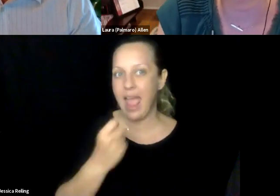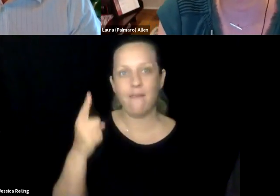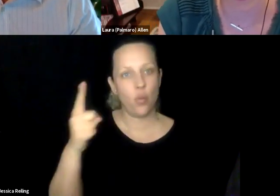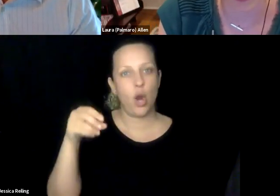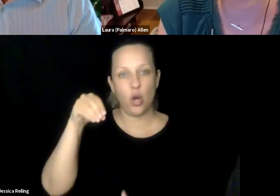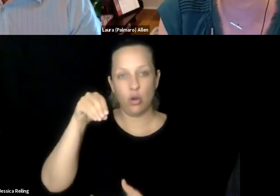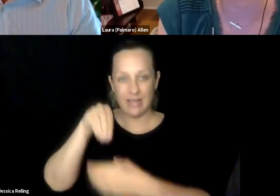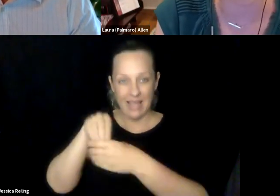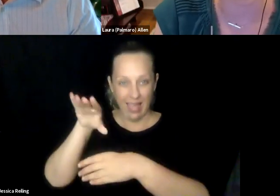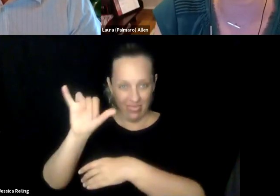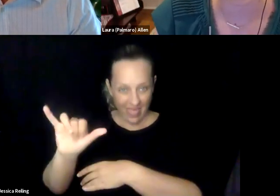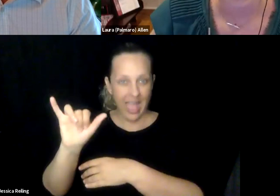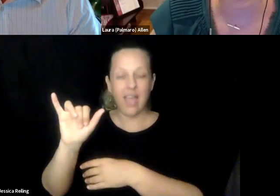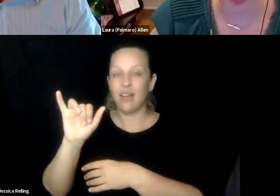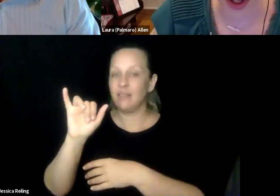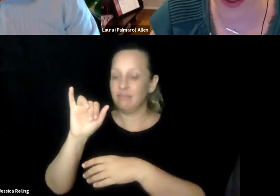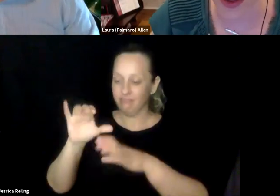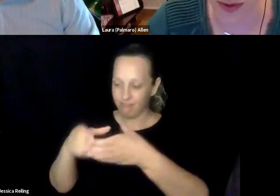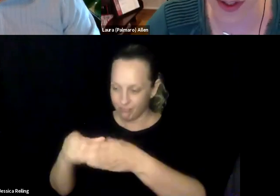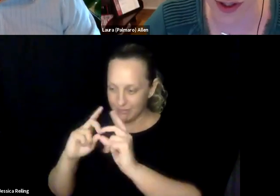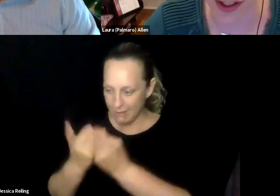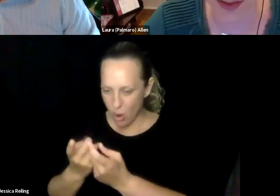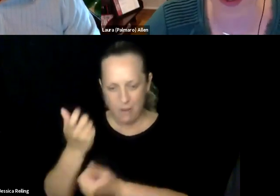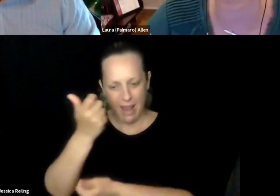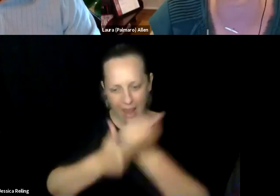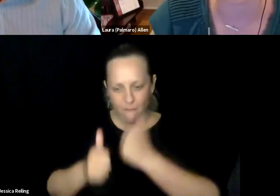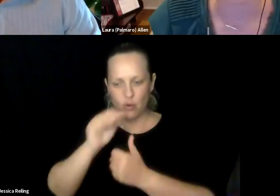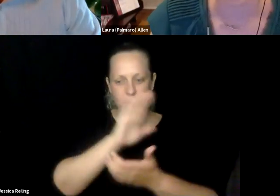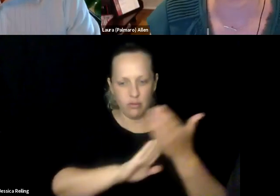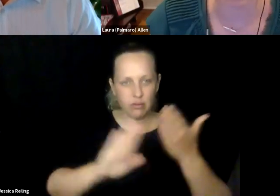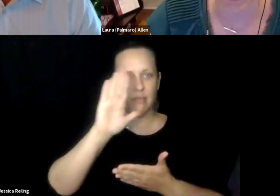there. So I just wanted to take one moment to thank everybody since searly